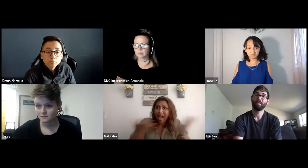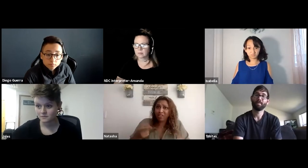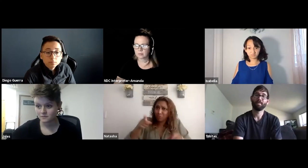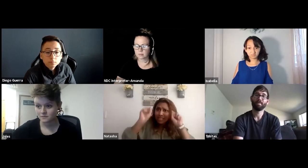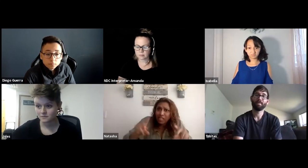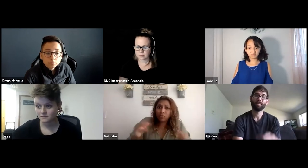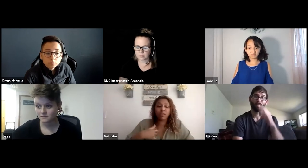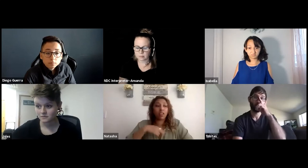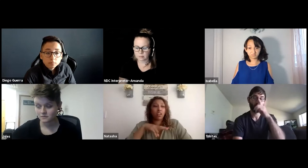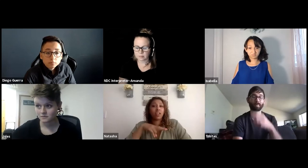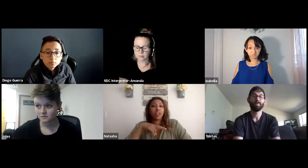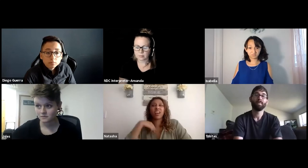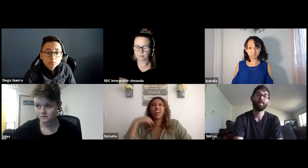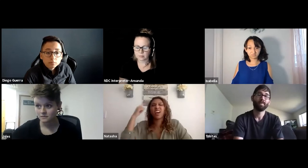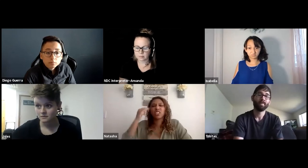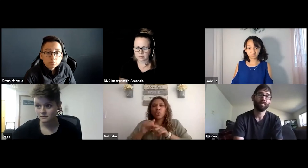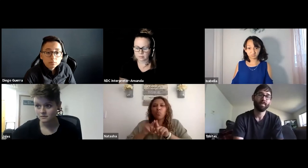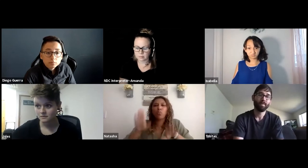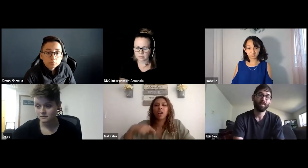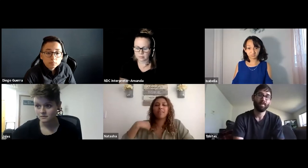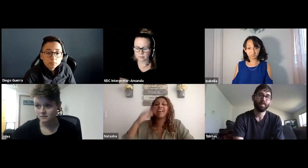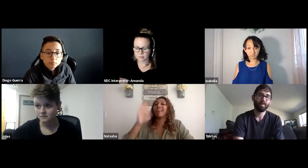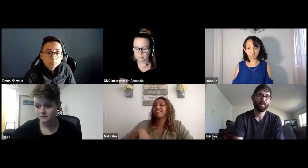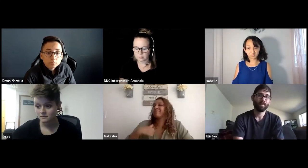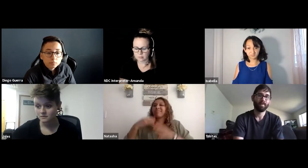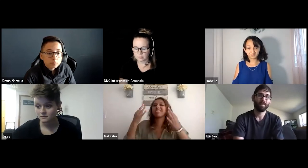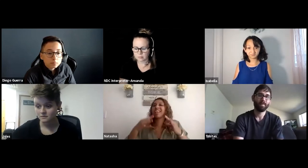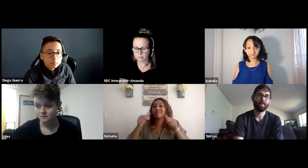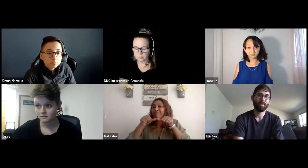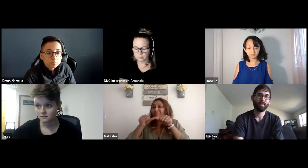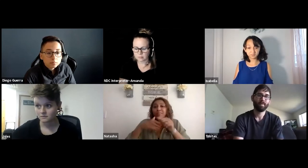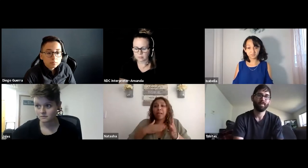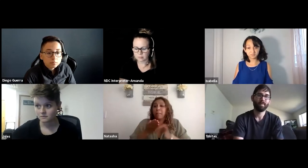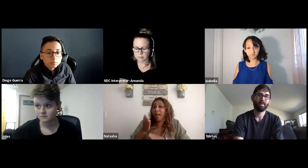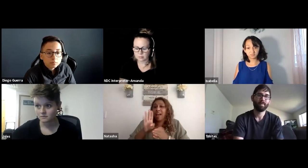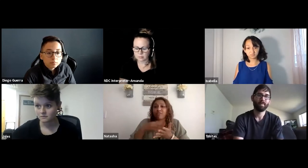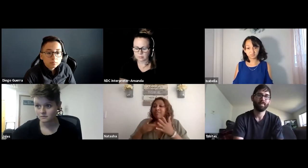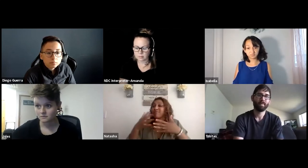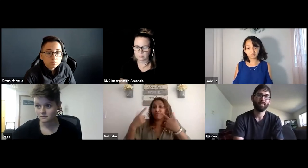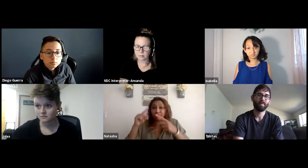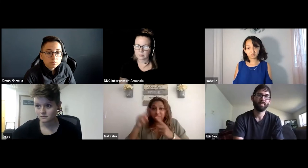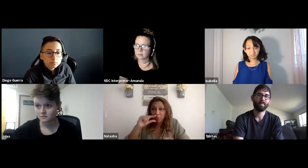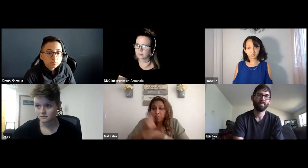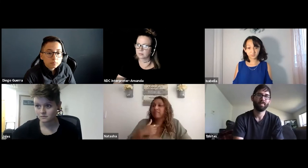that's Deaf and they were looking at some work that someone else was doing and said I want to do that, and I said why not?